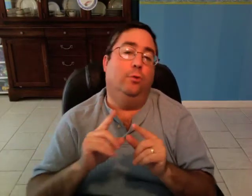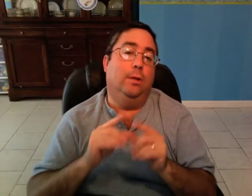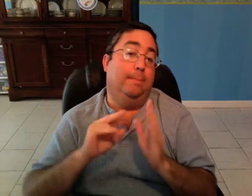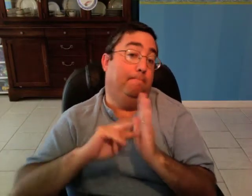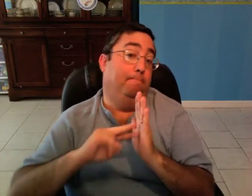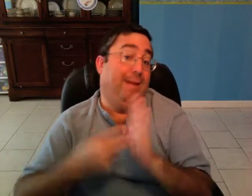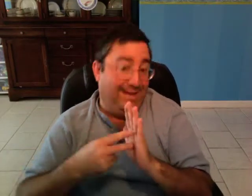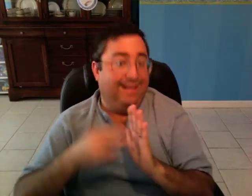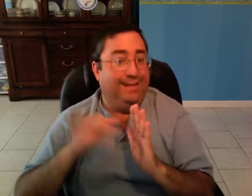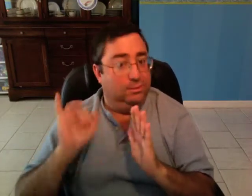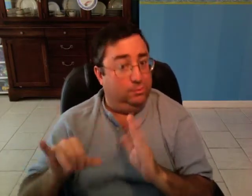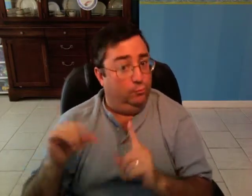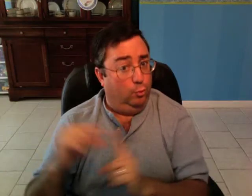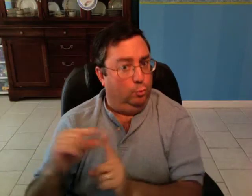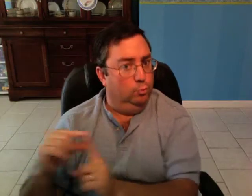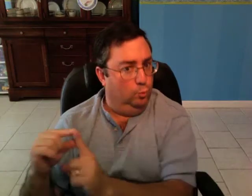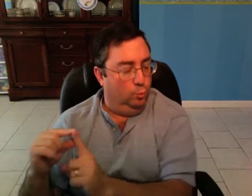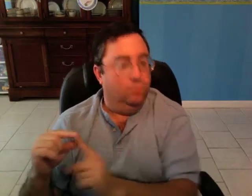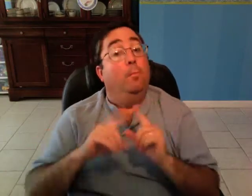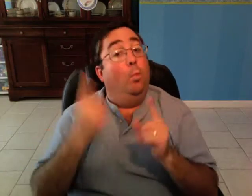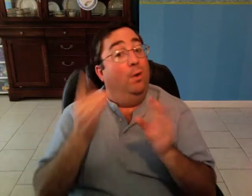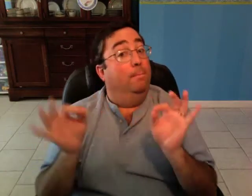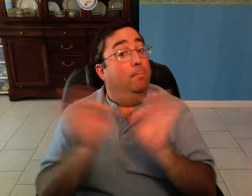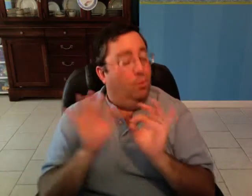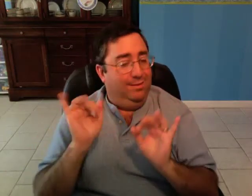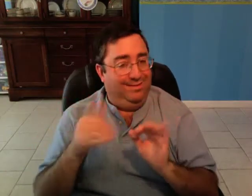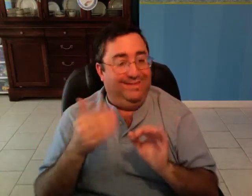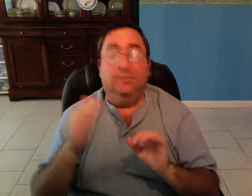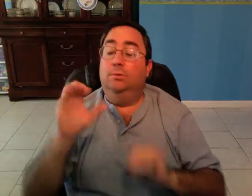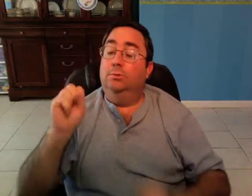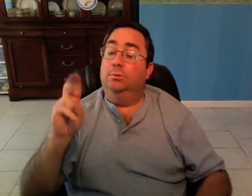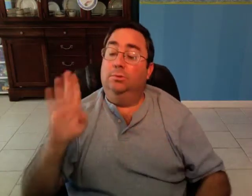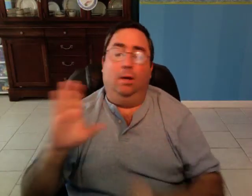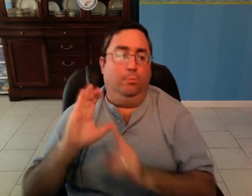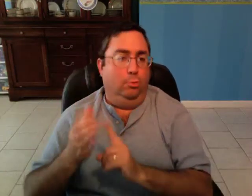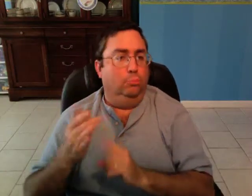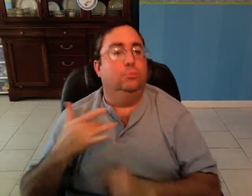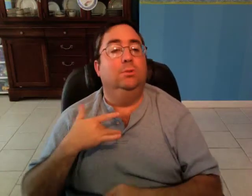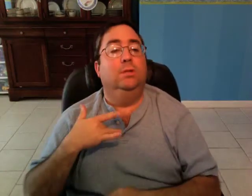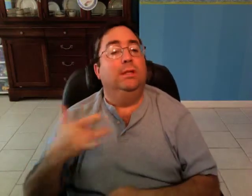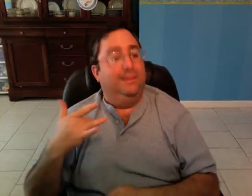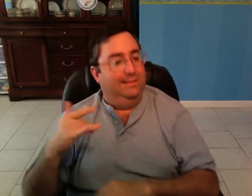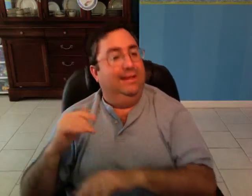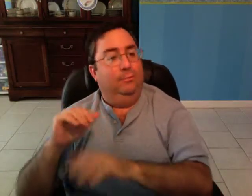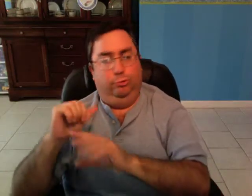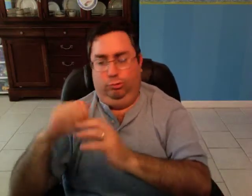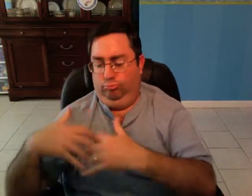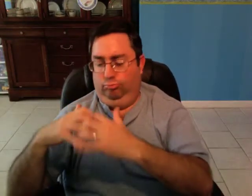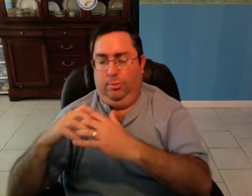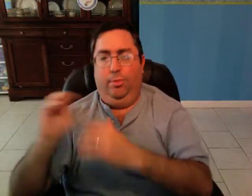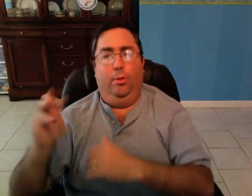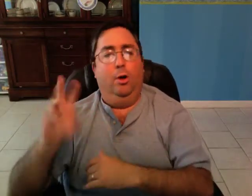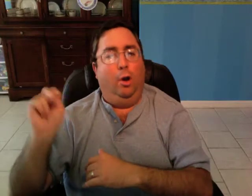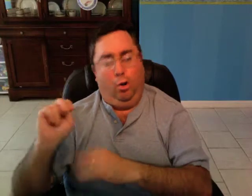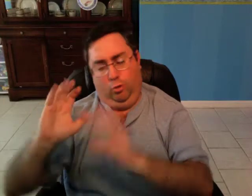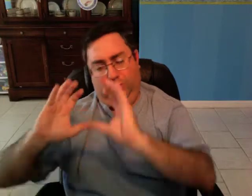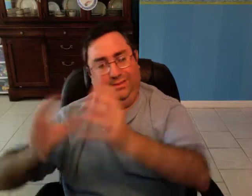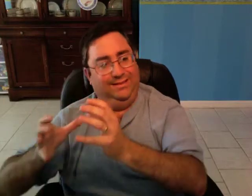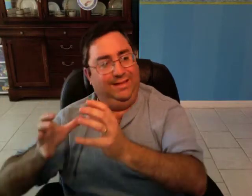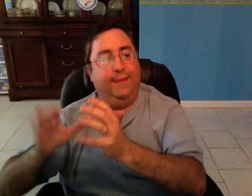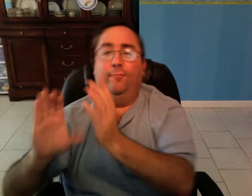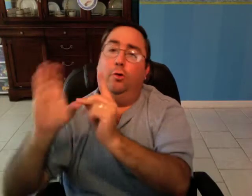A major point is that subcultures tend to set up their own set of